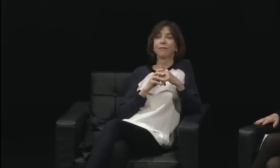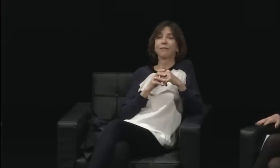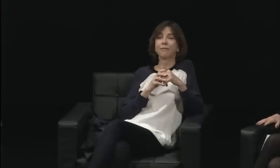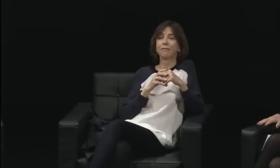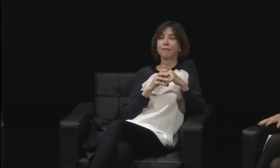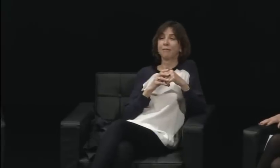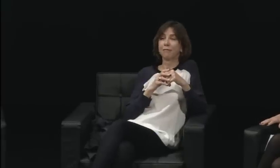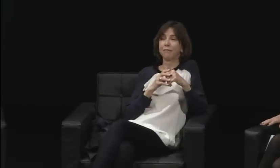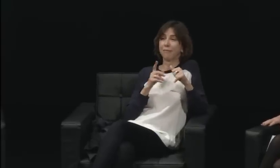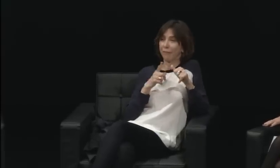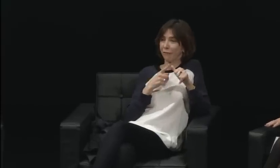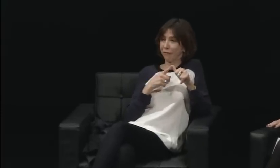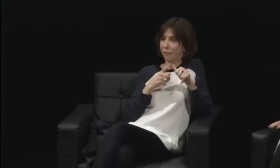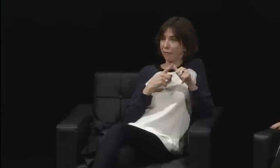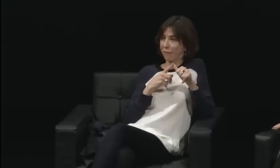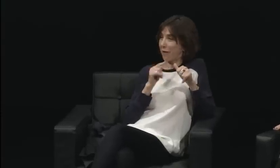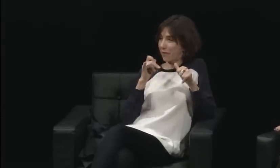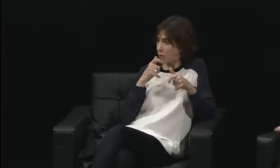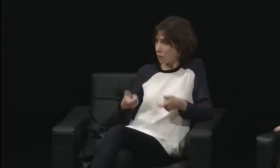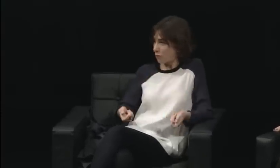She was speaking out. She wasn't just sitting back.